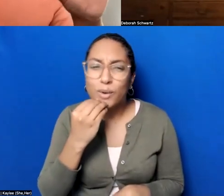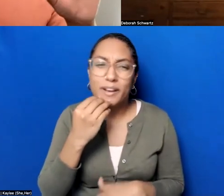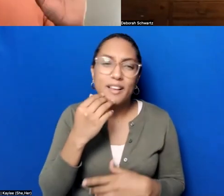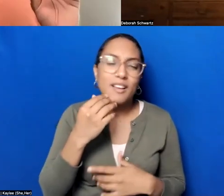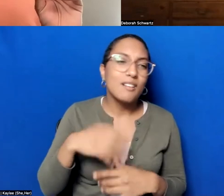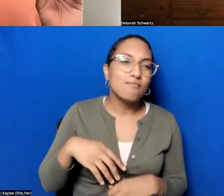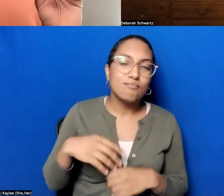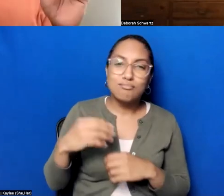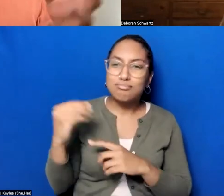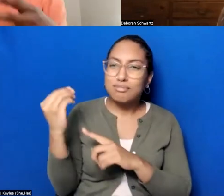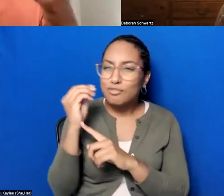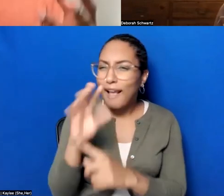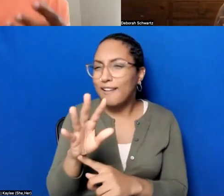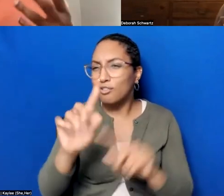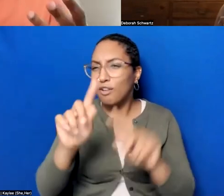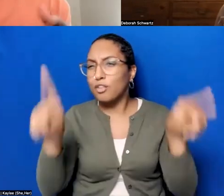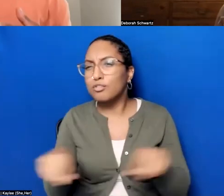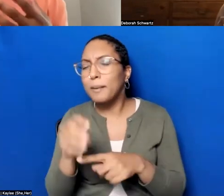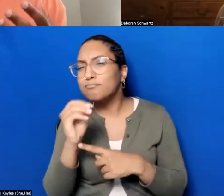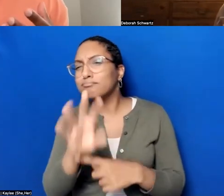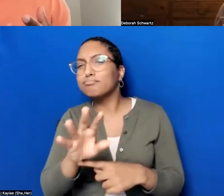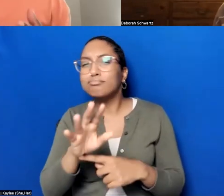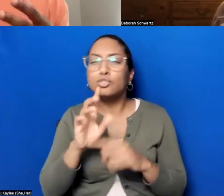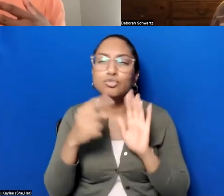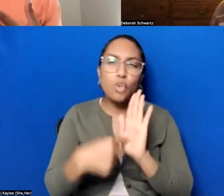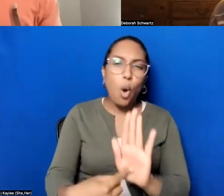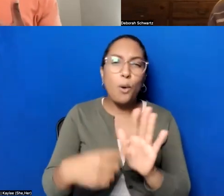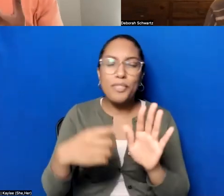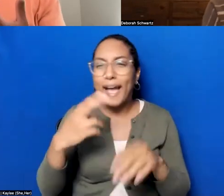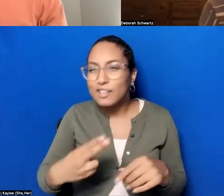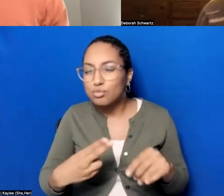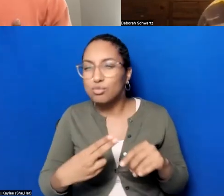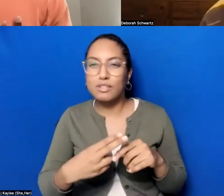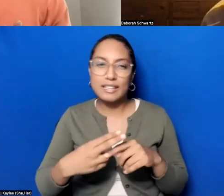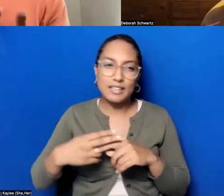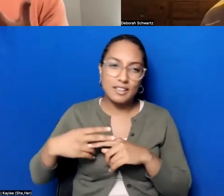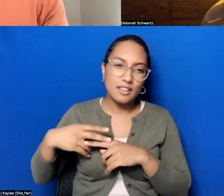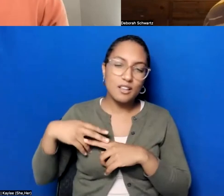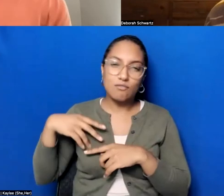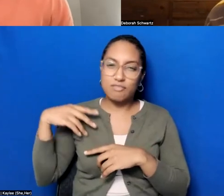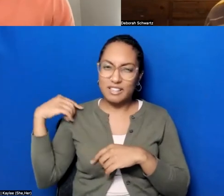with oral histories, it was really immersive and experiential and so I I've been inspired